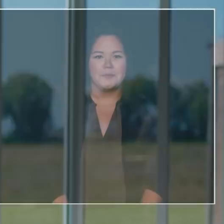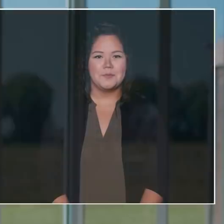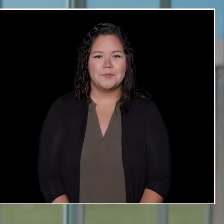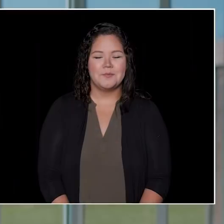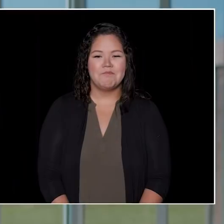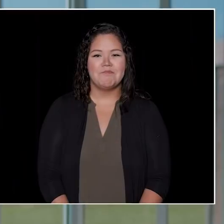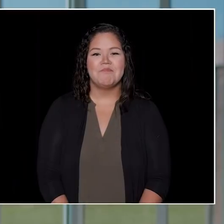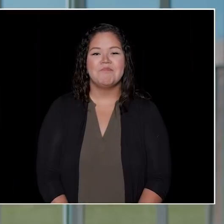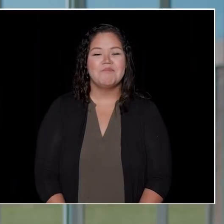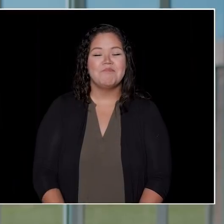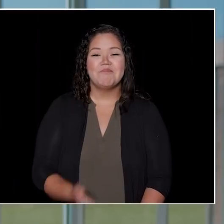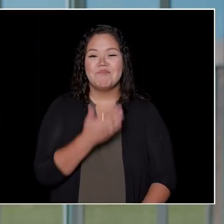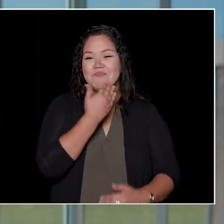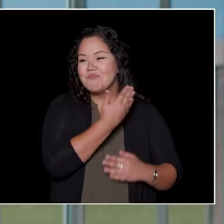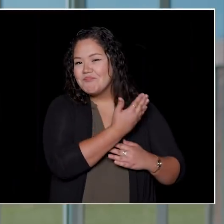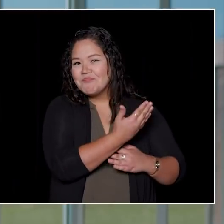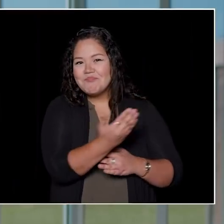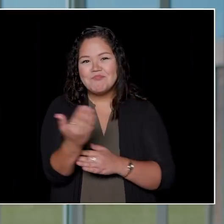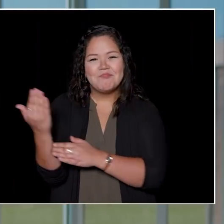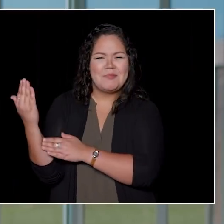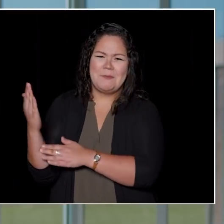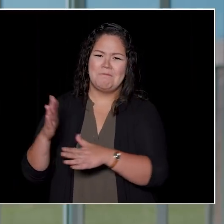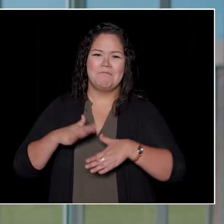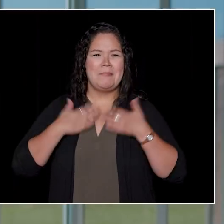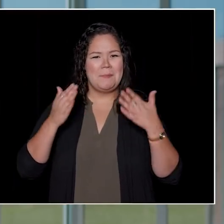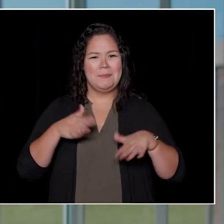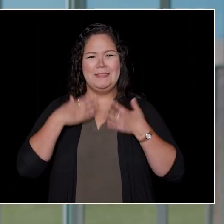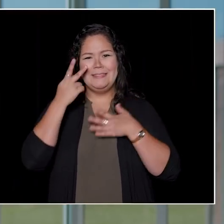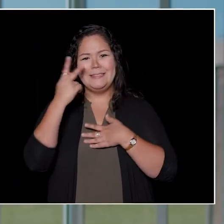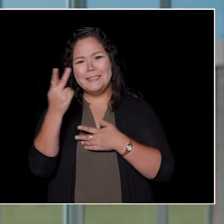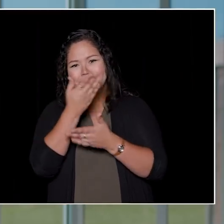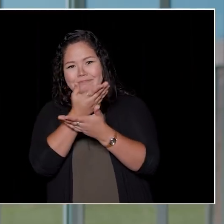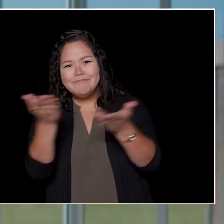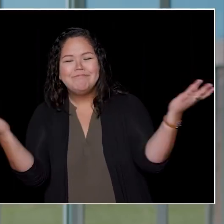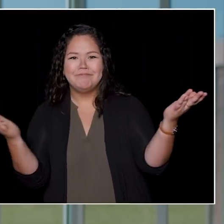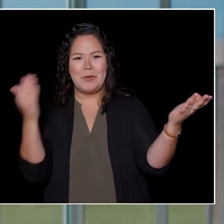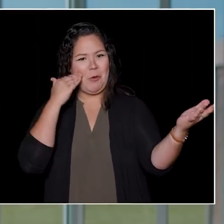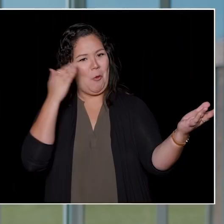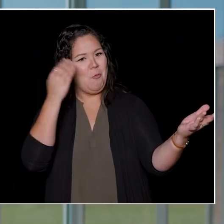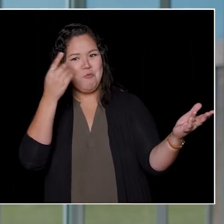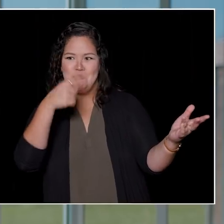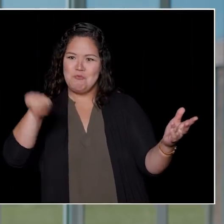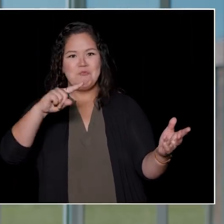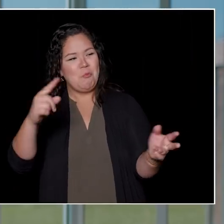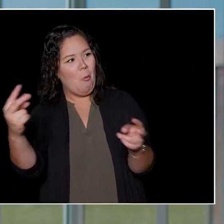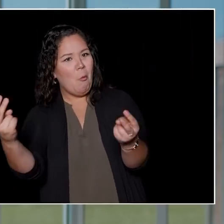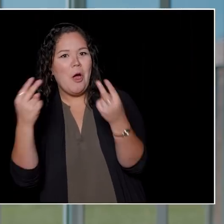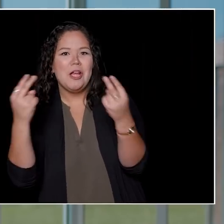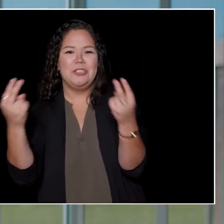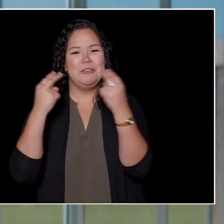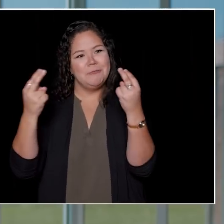Good morning, everybody. It's great to see you, great to know that you're out there watching